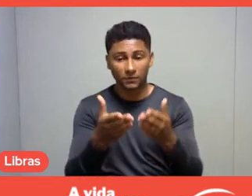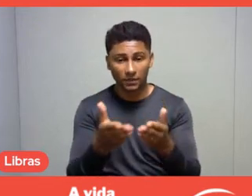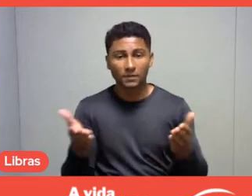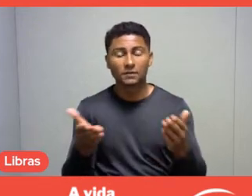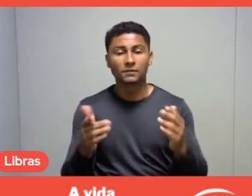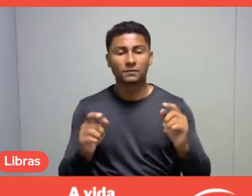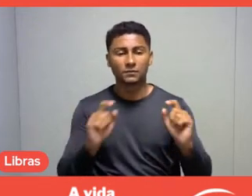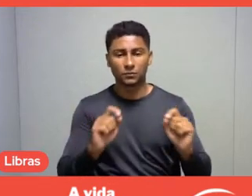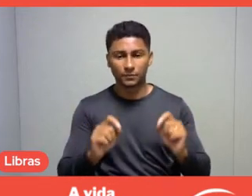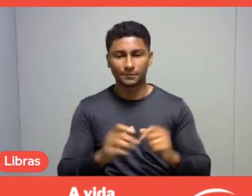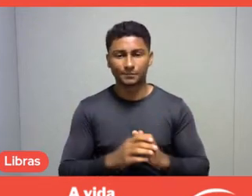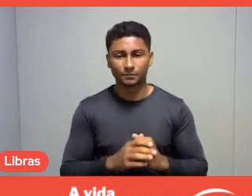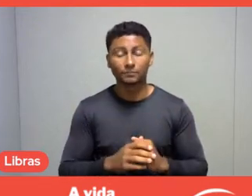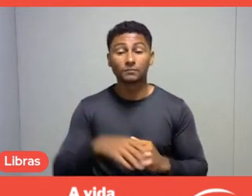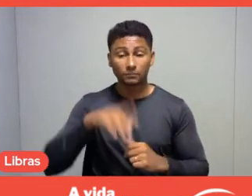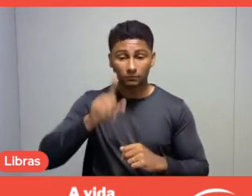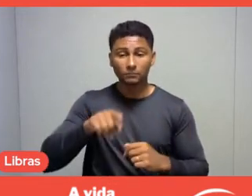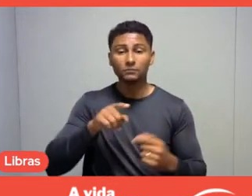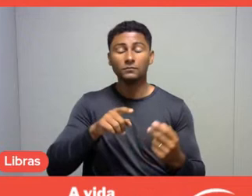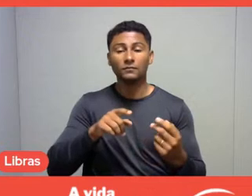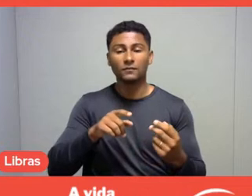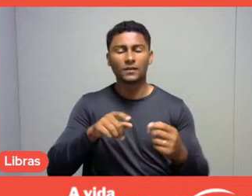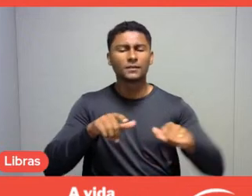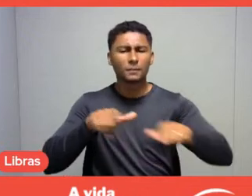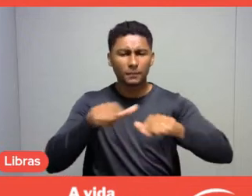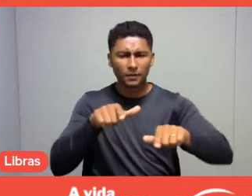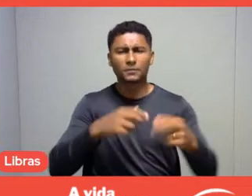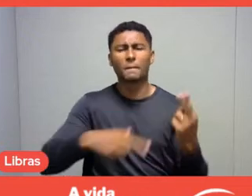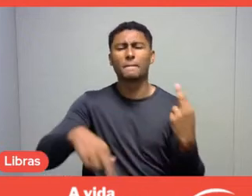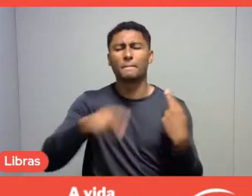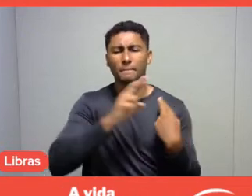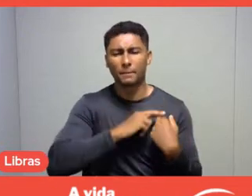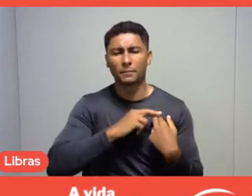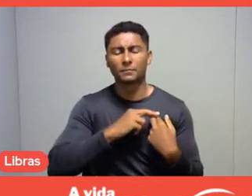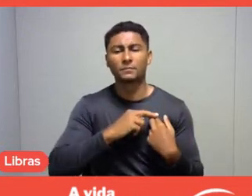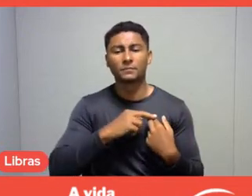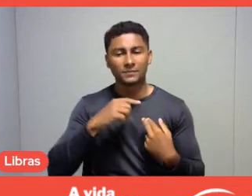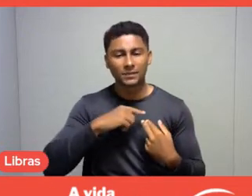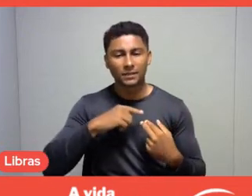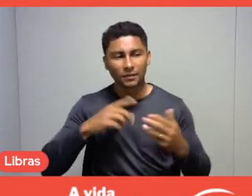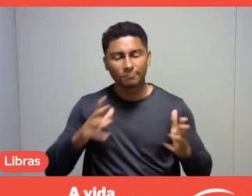have this role, in fact, of achieving and bringing about this social transformation.